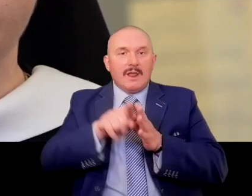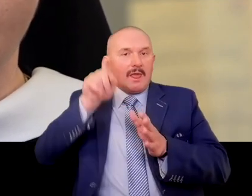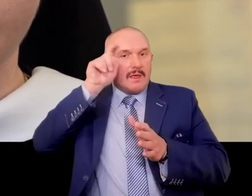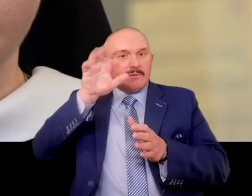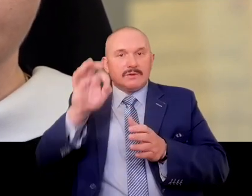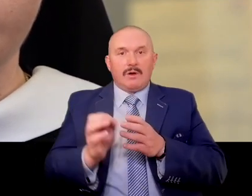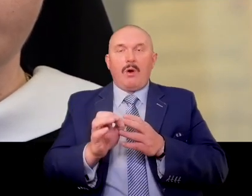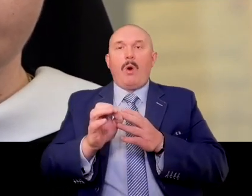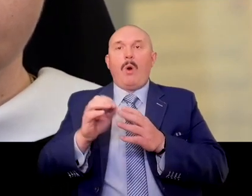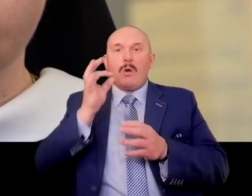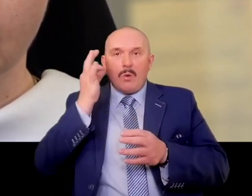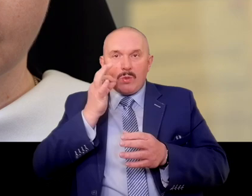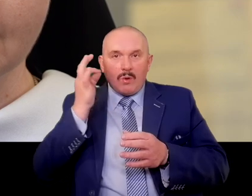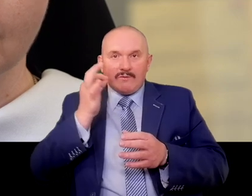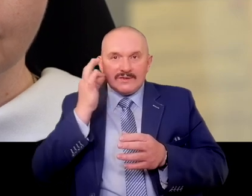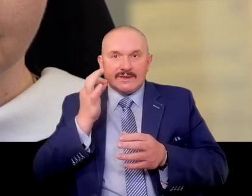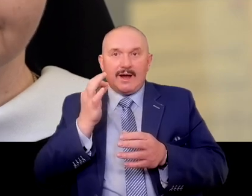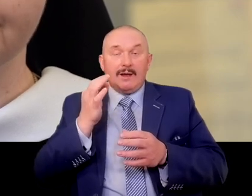most probably fearing for his own life.